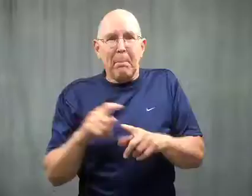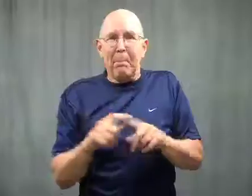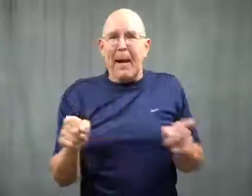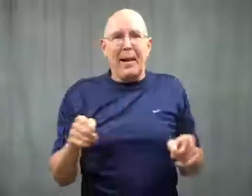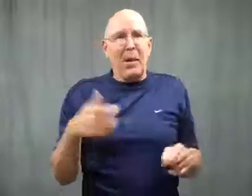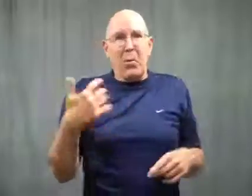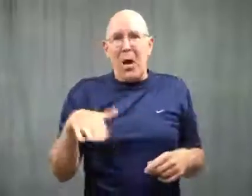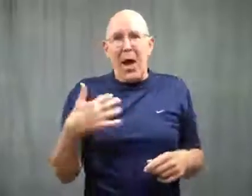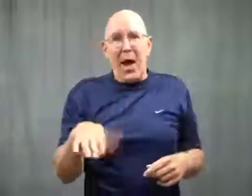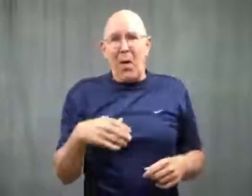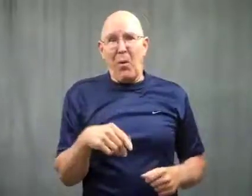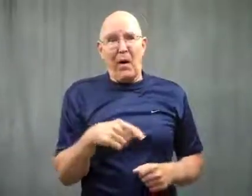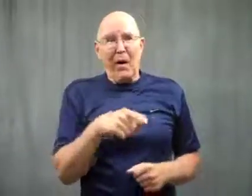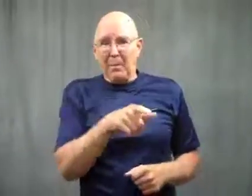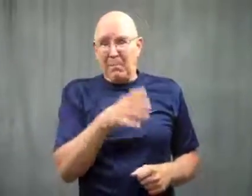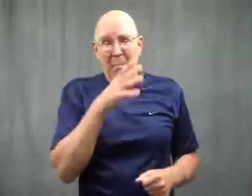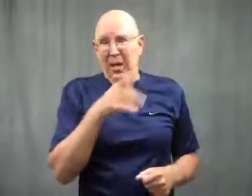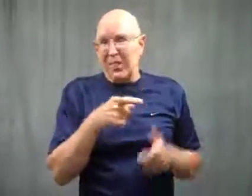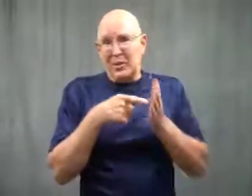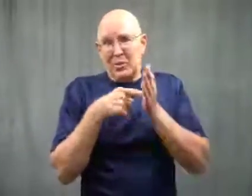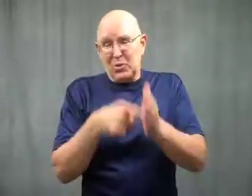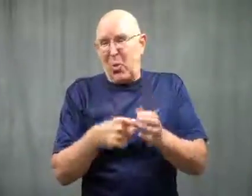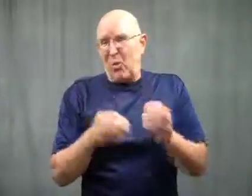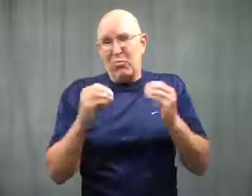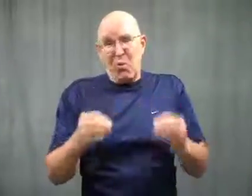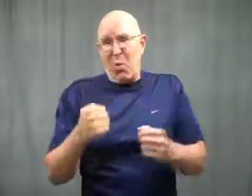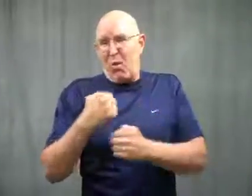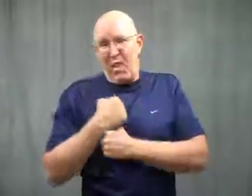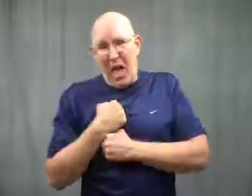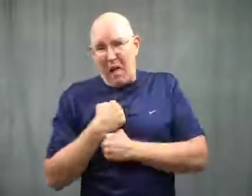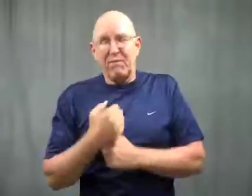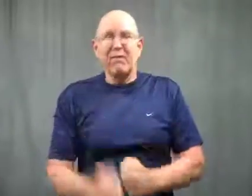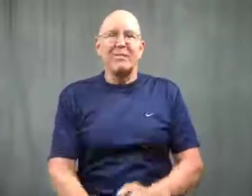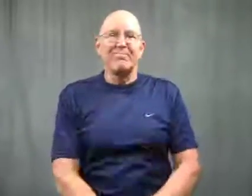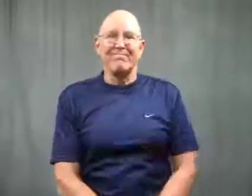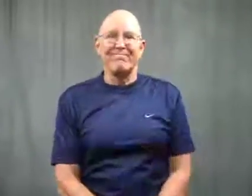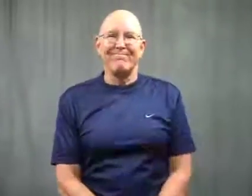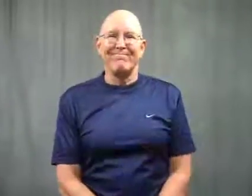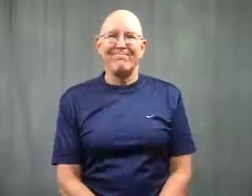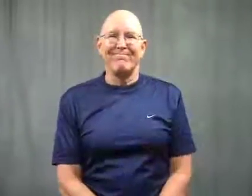That mother had no love for the child.